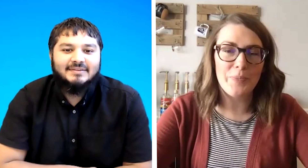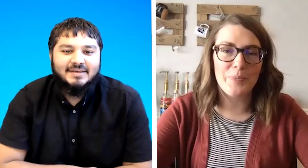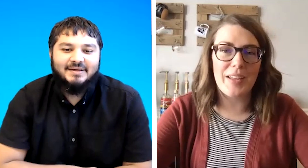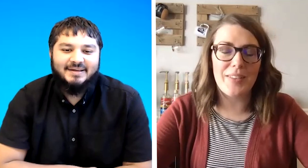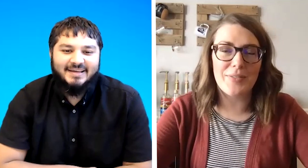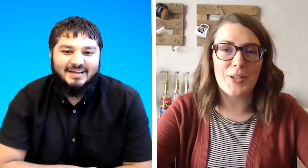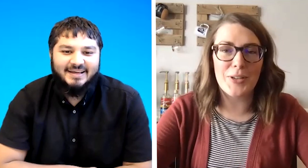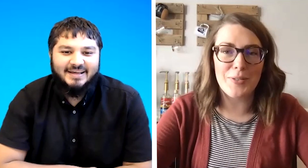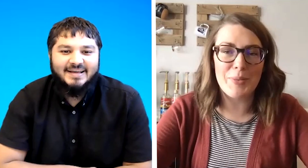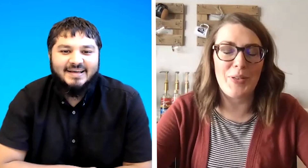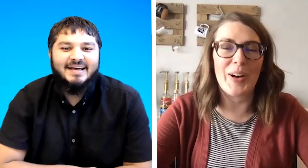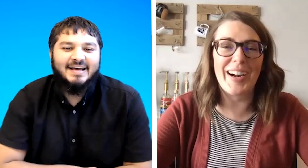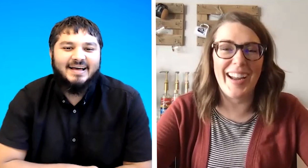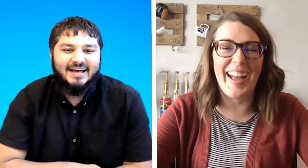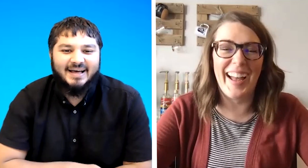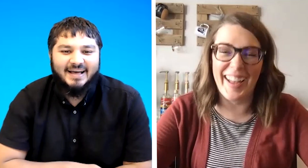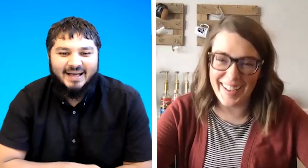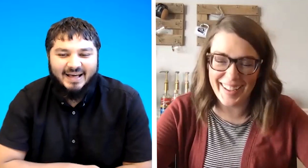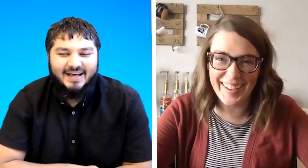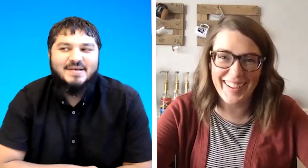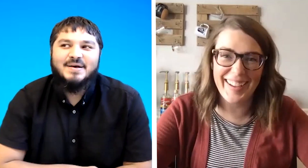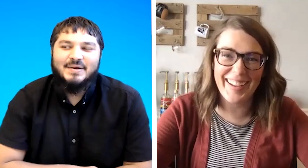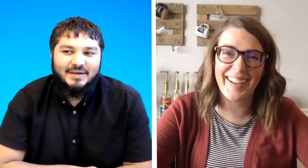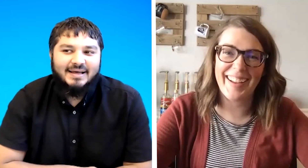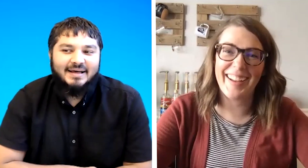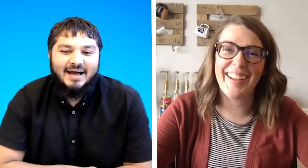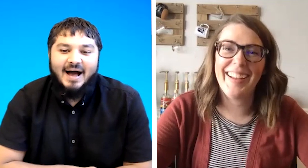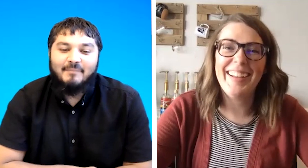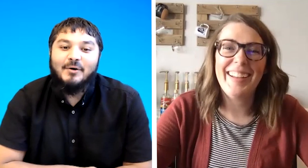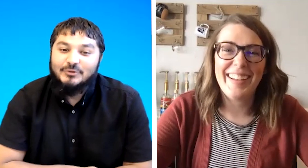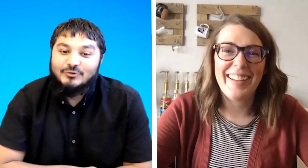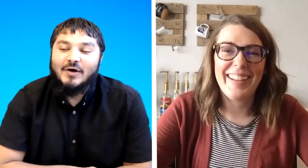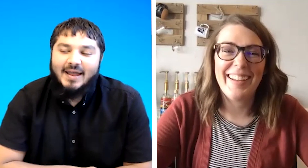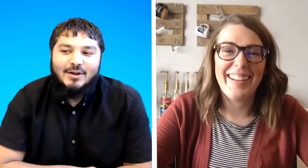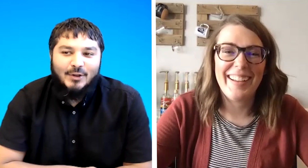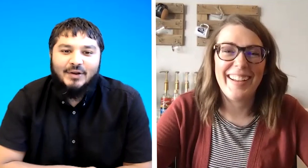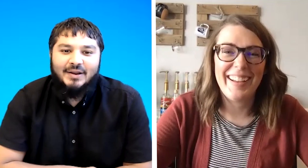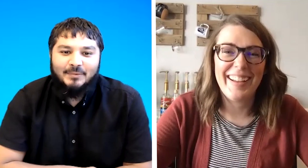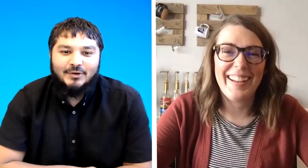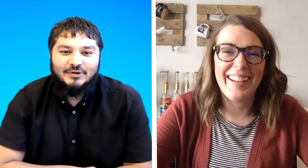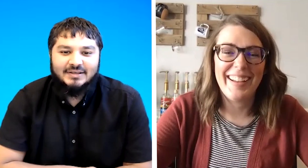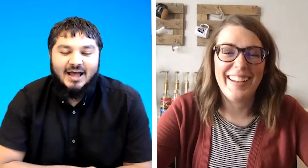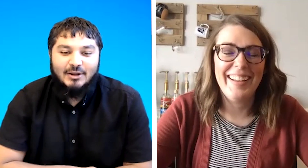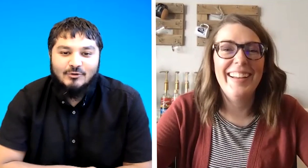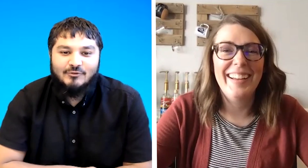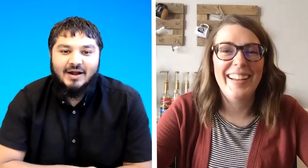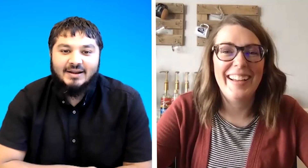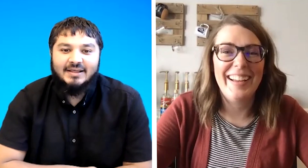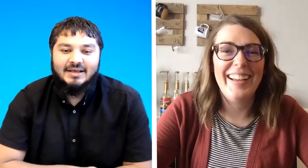they've never heard that before uh i'm going to try and learn it because i do find